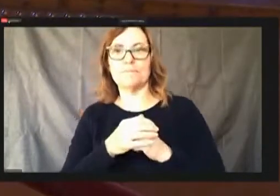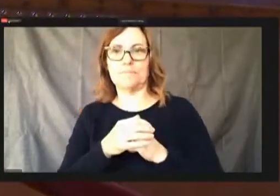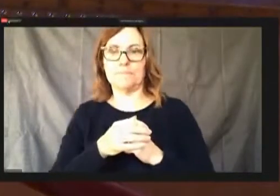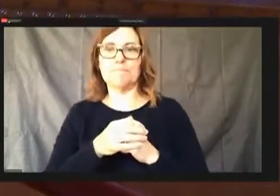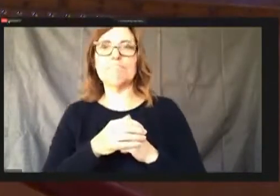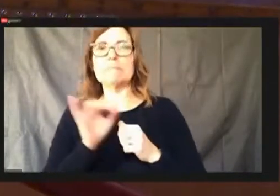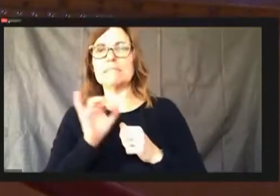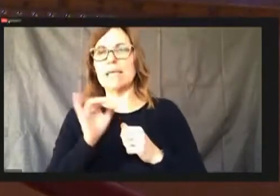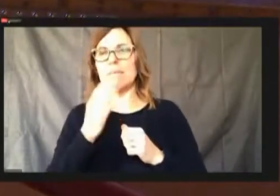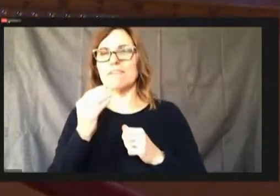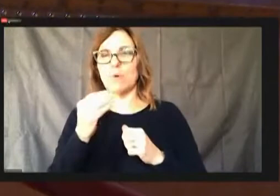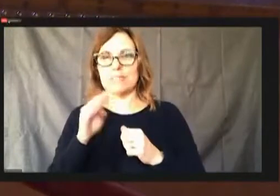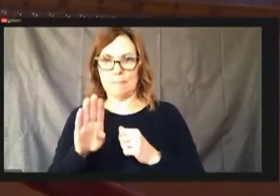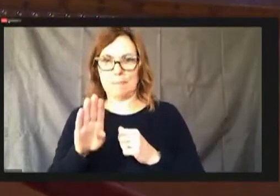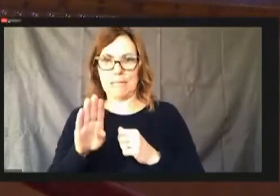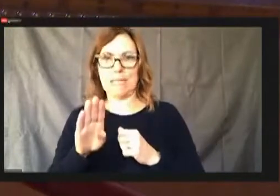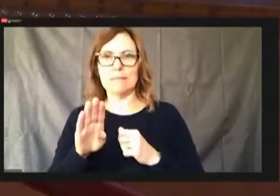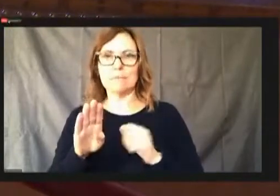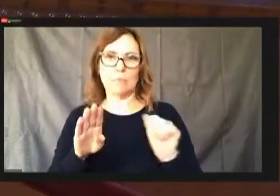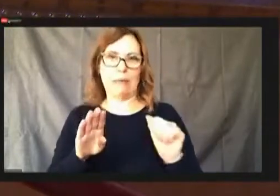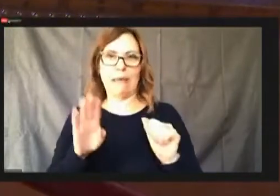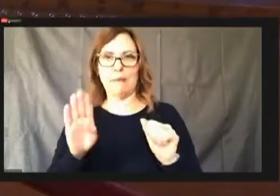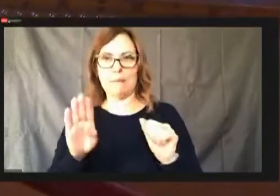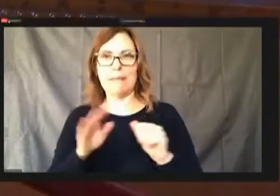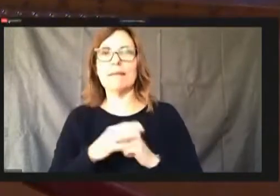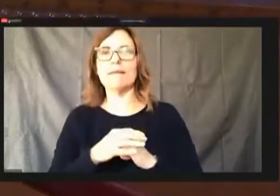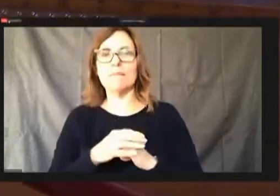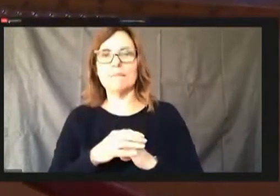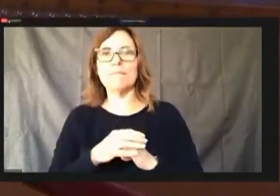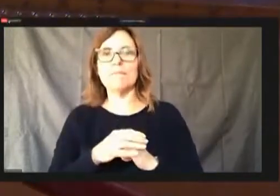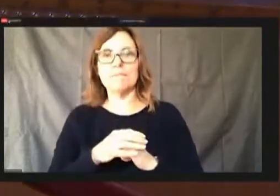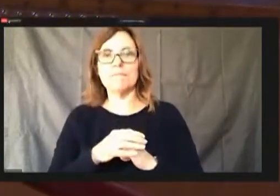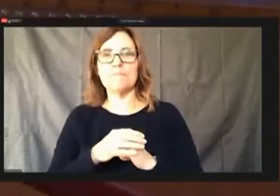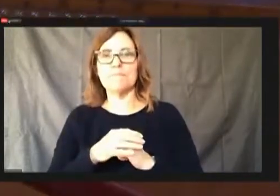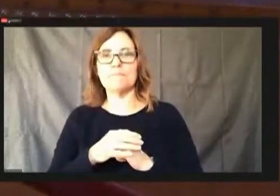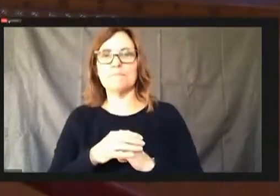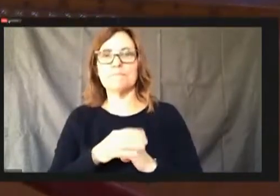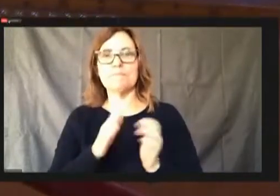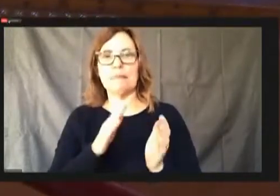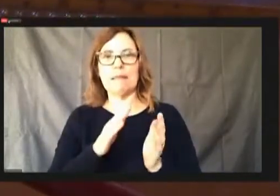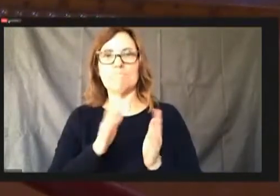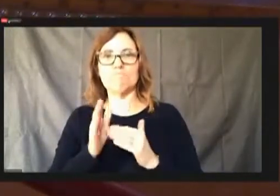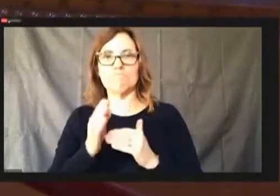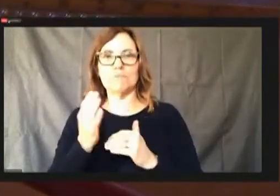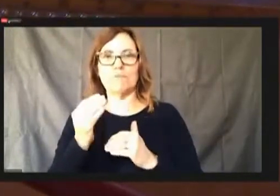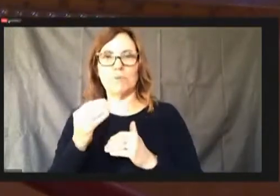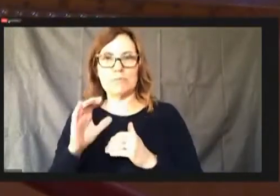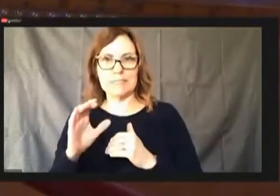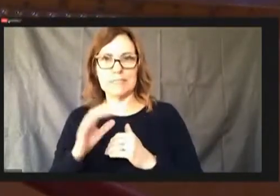You go to see.